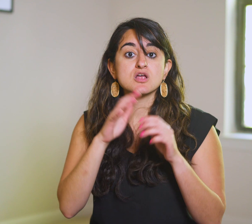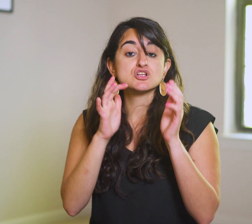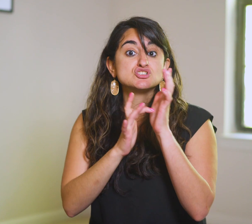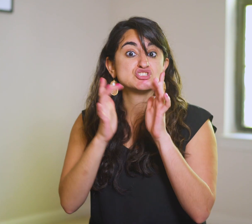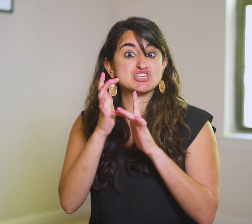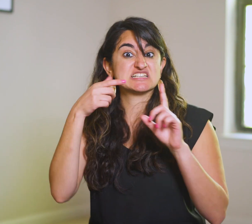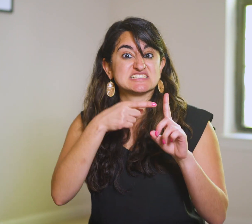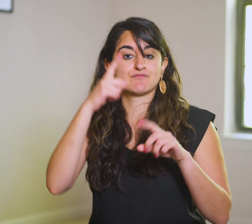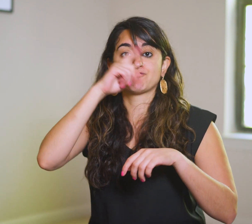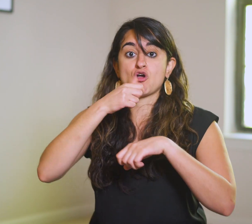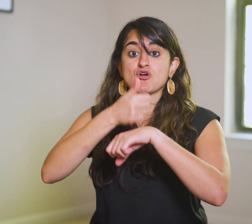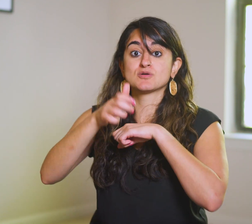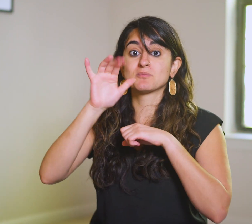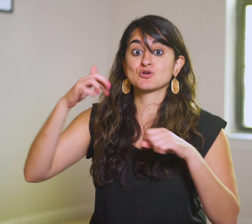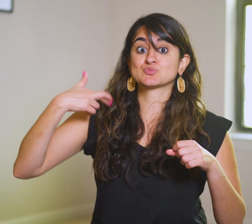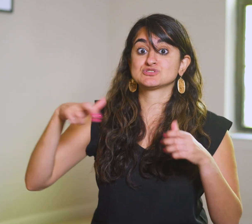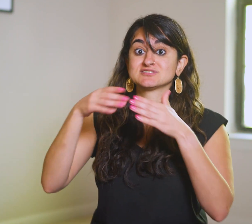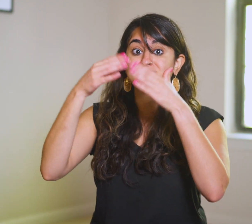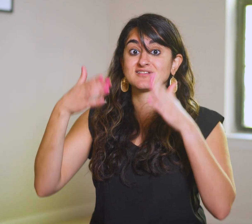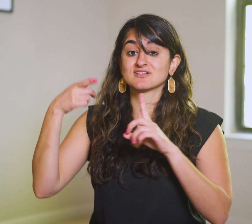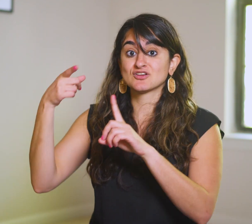Jesus is falsely accused by religious leaders,